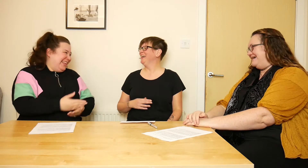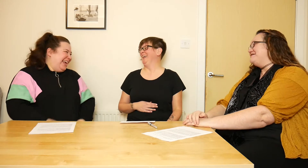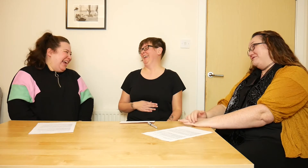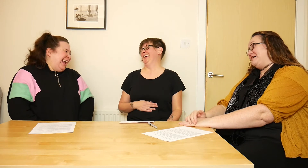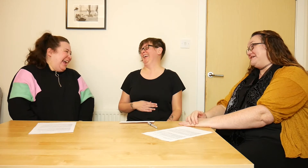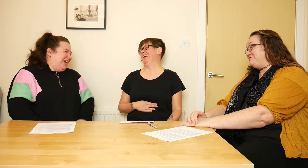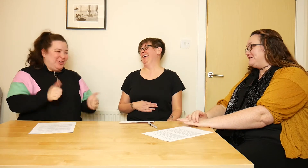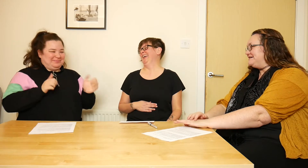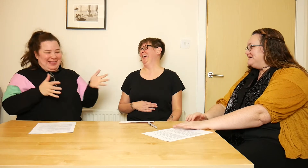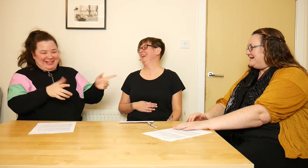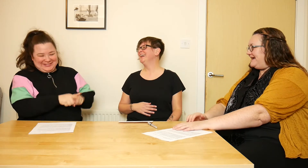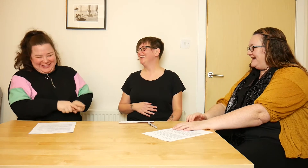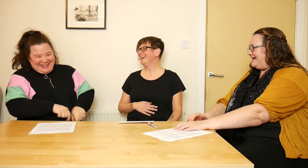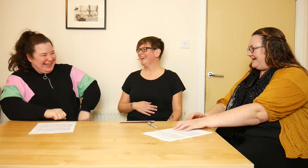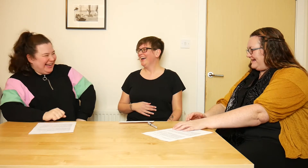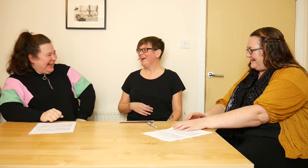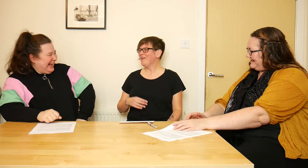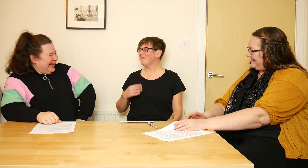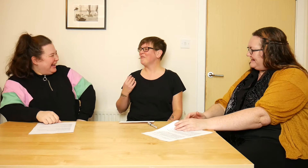Well, definitely!